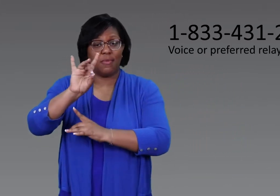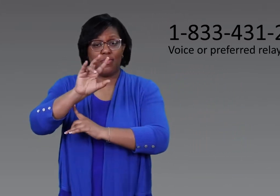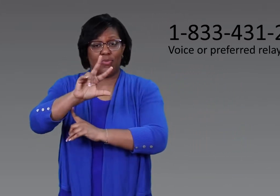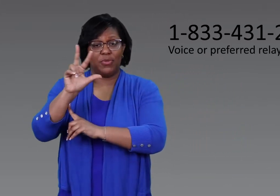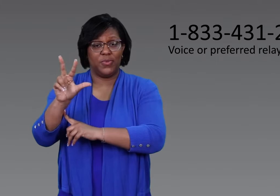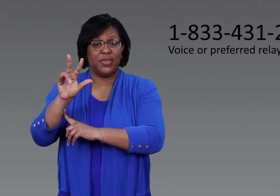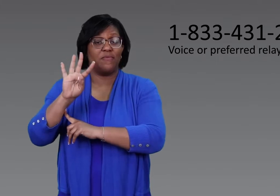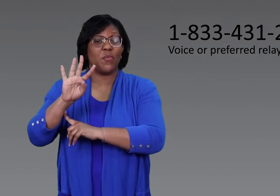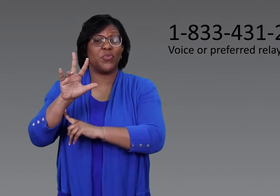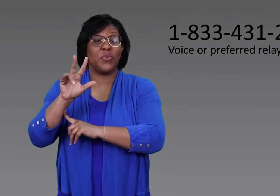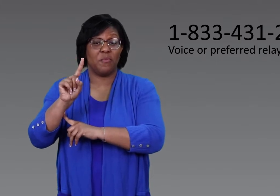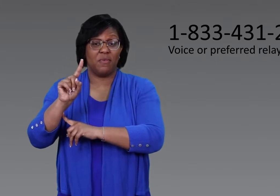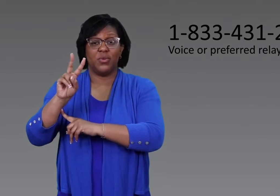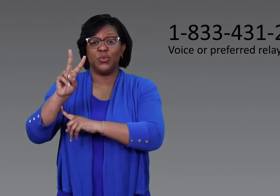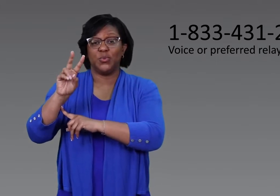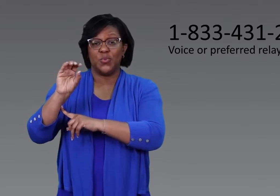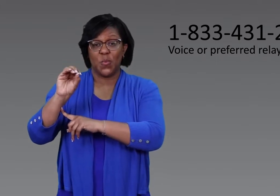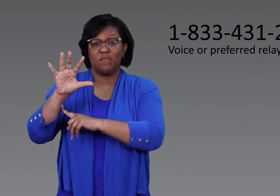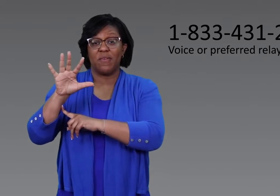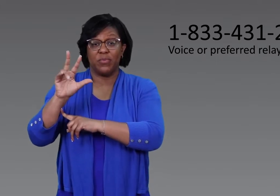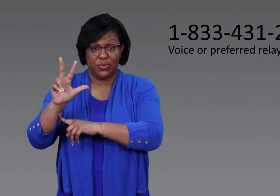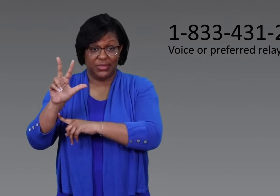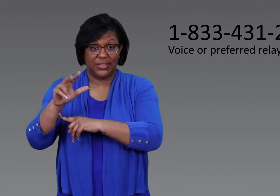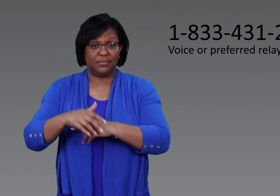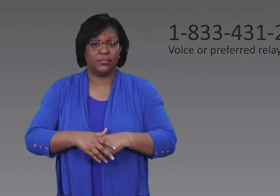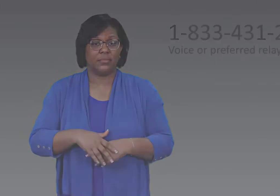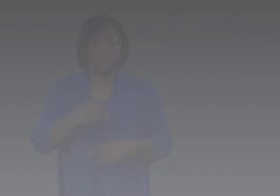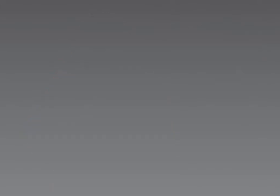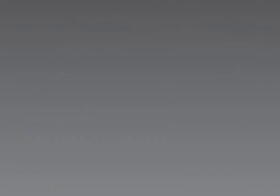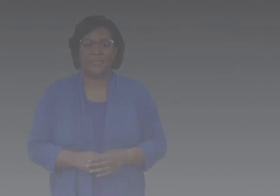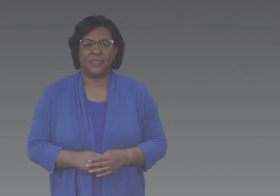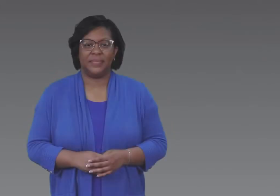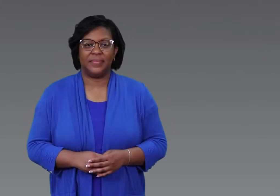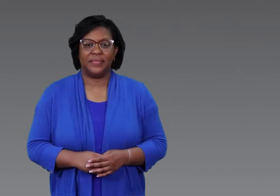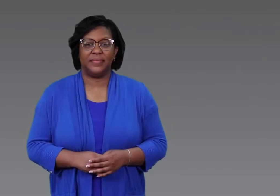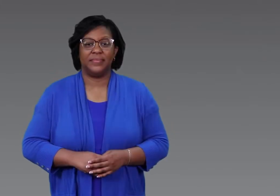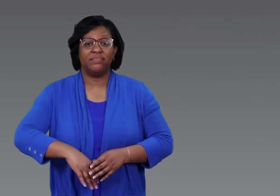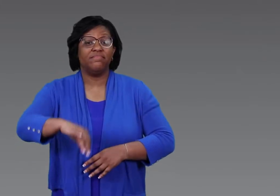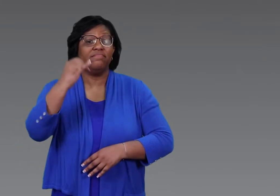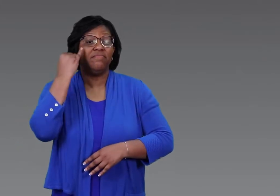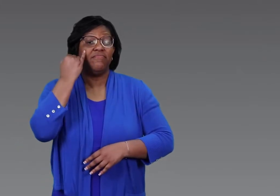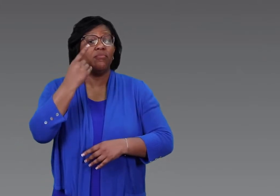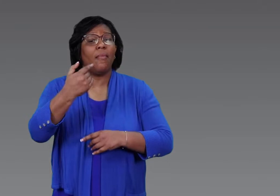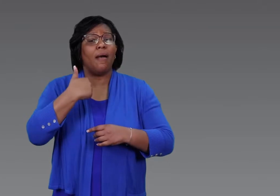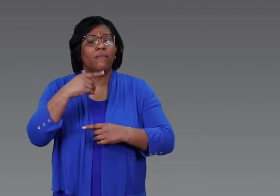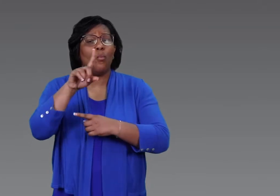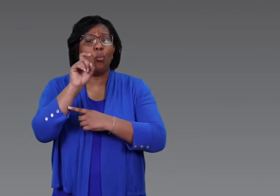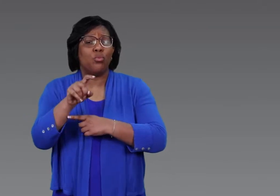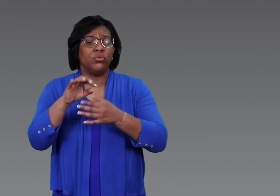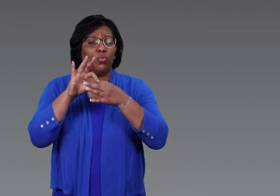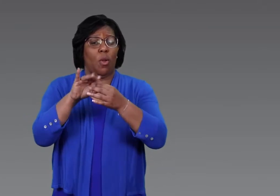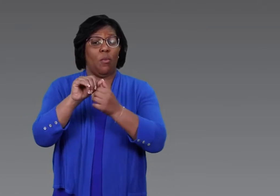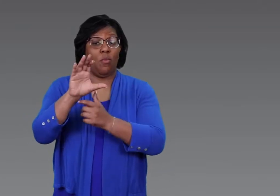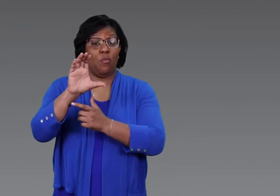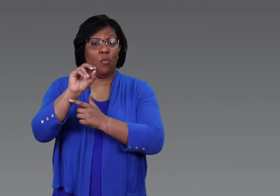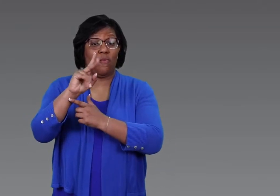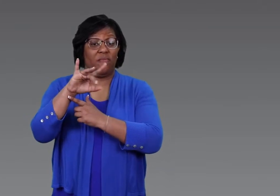at 1-833-431-2053.